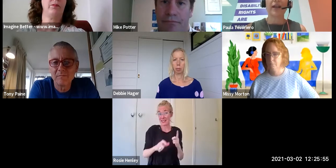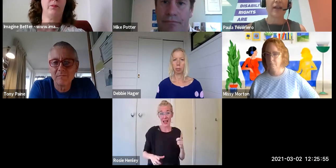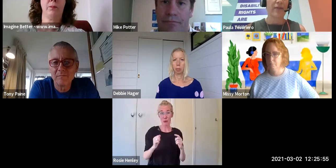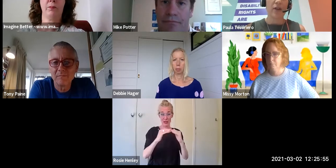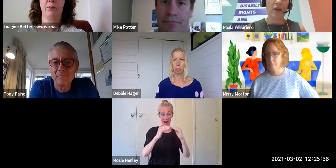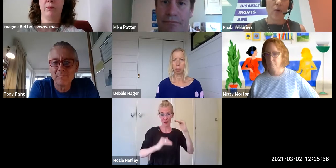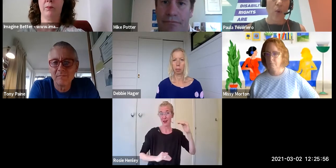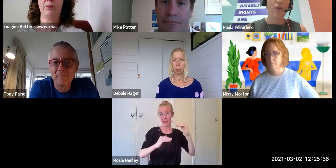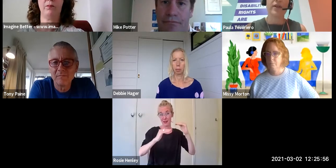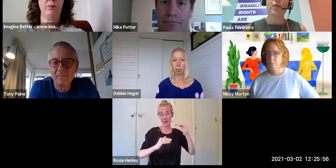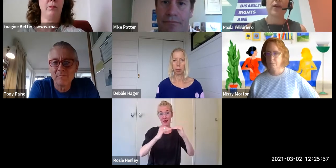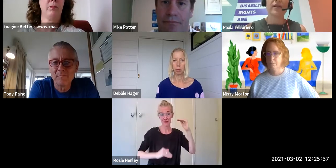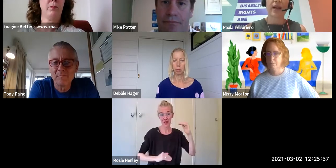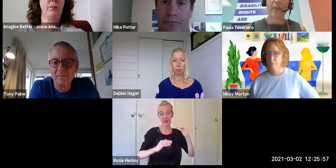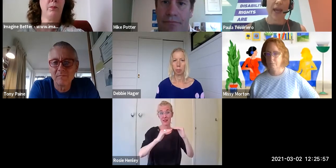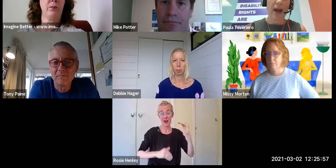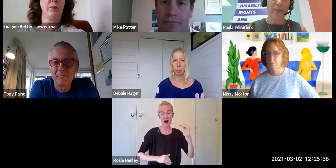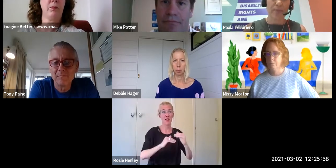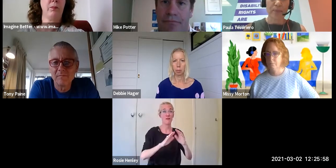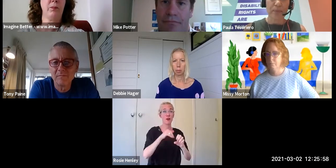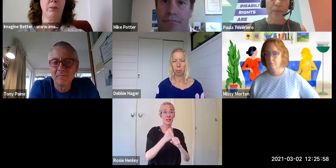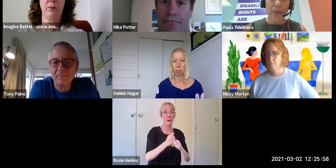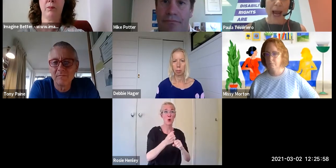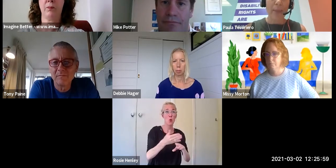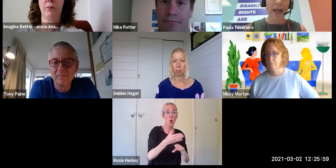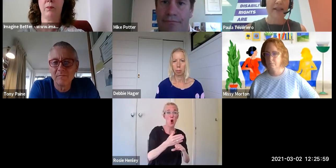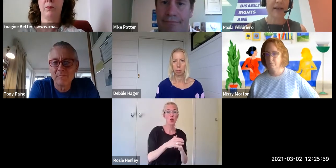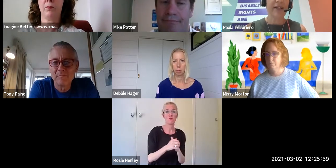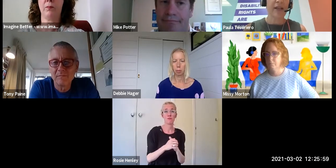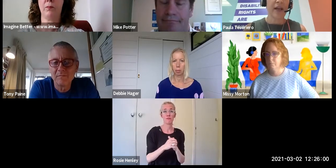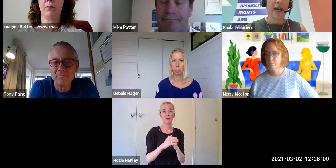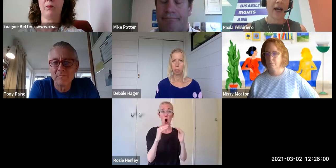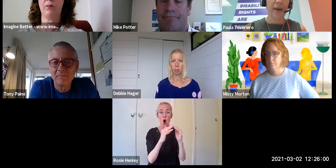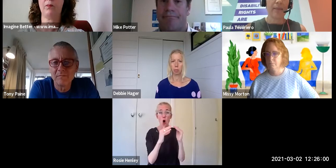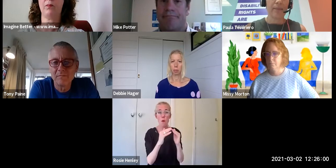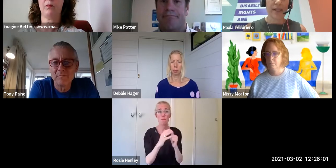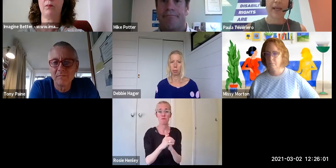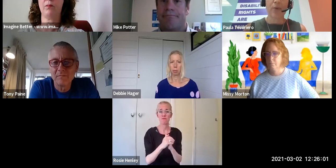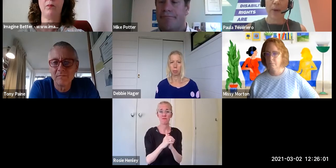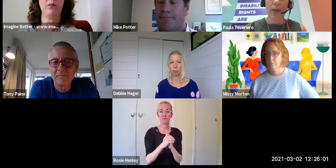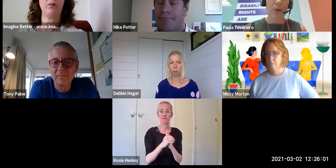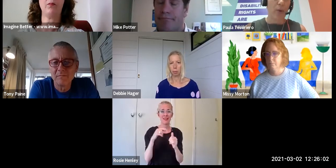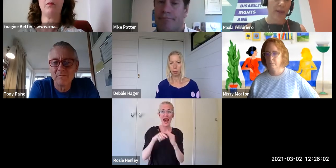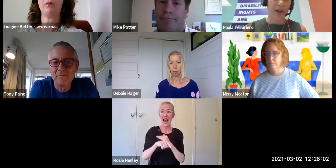all of these surveys that are coming out are placing disabled people - you know ones that